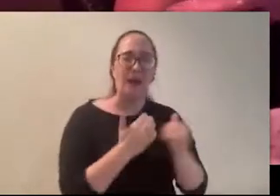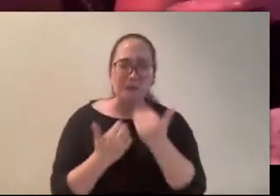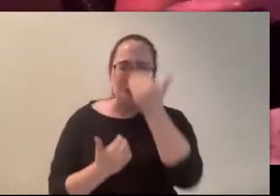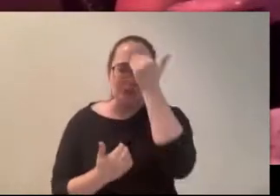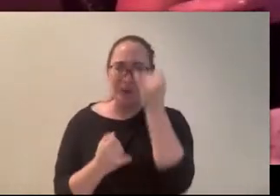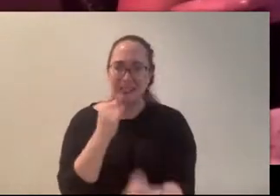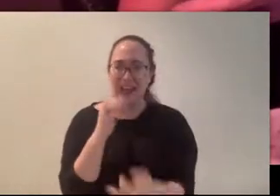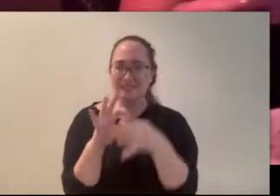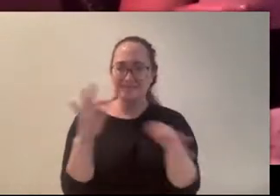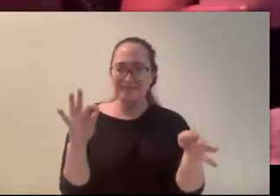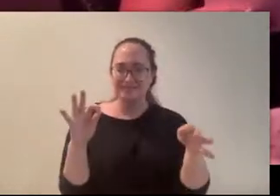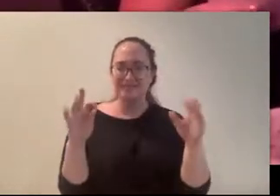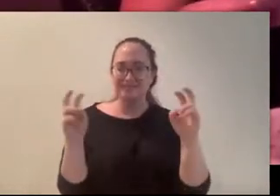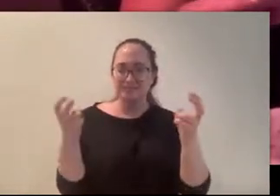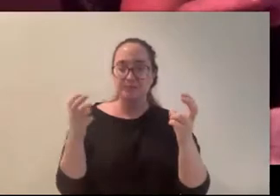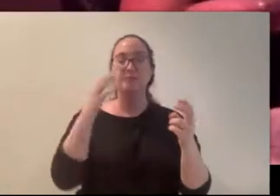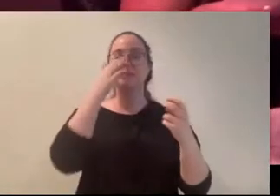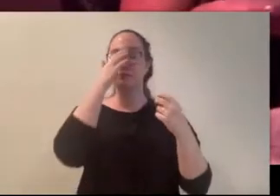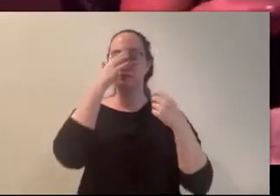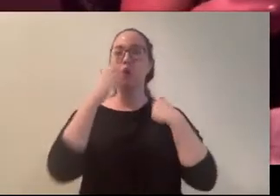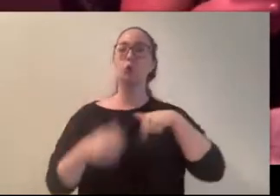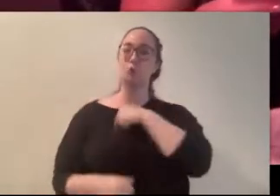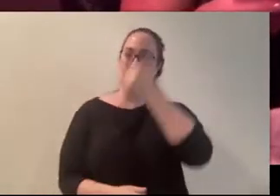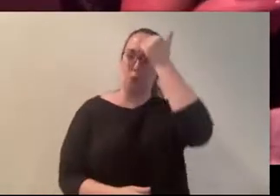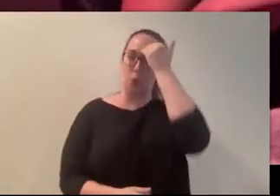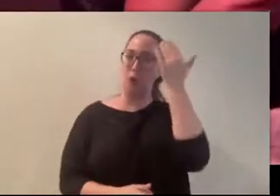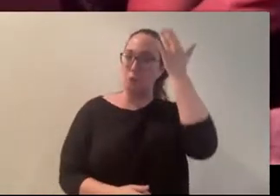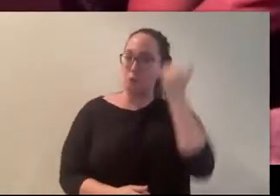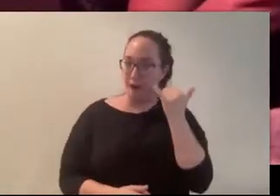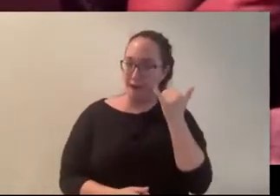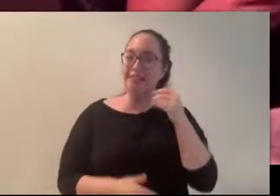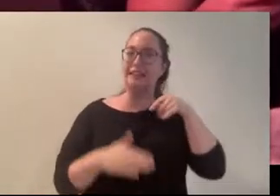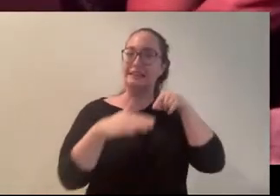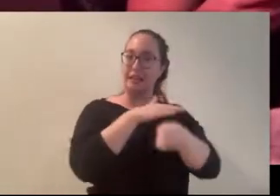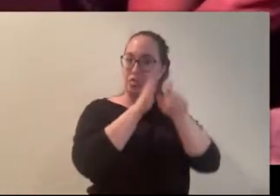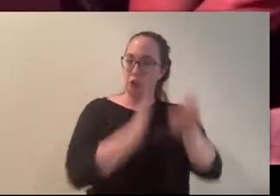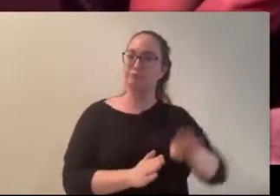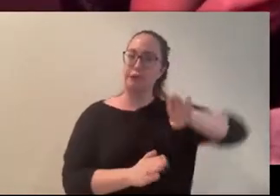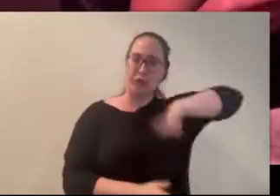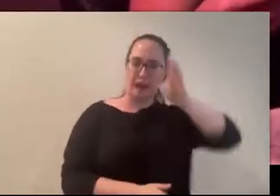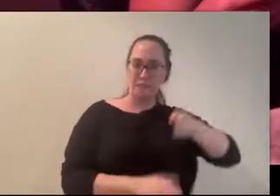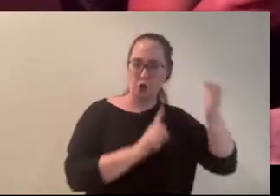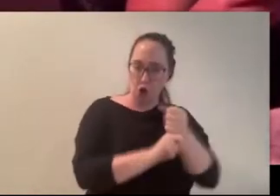“We know them because the real killer was never caught. He told people who told other people-”